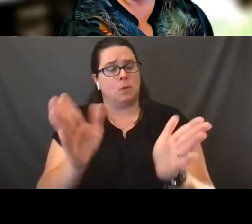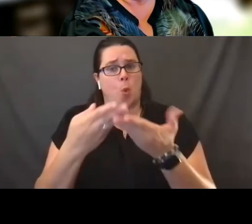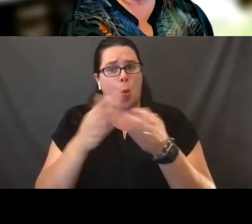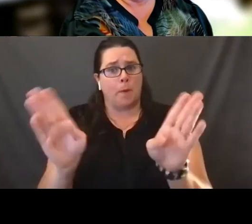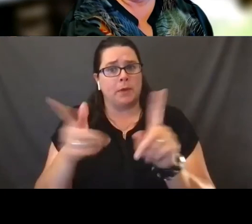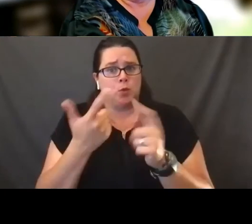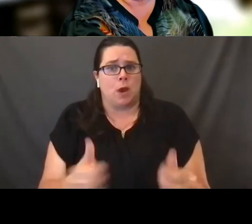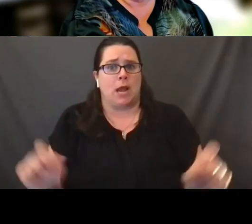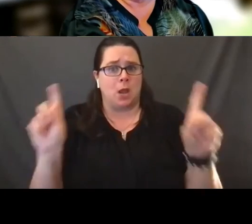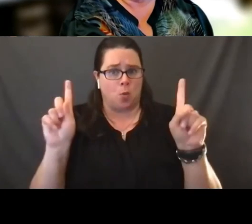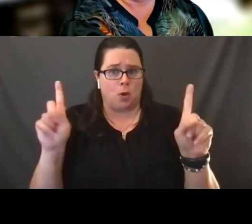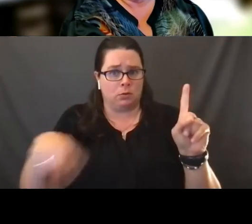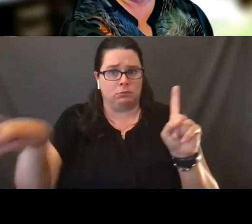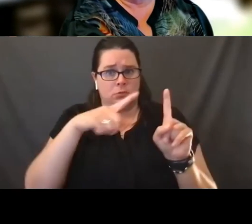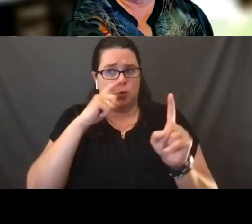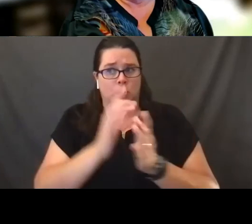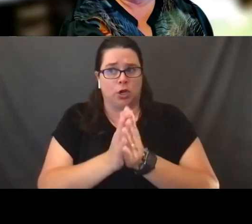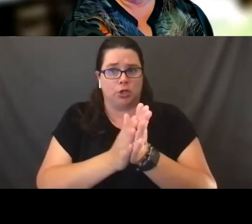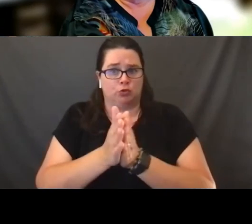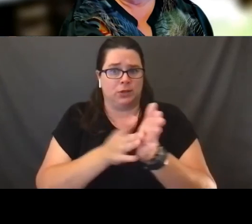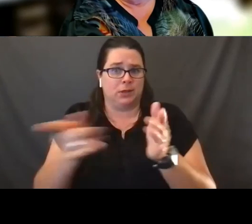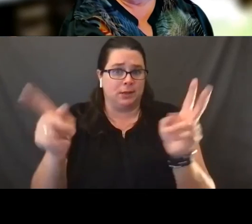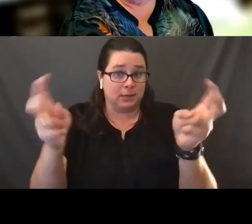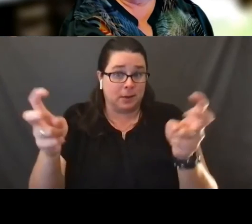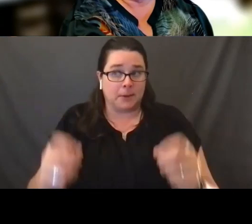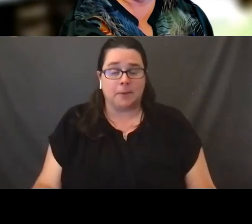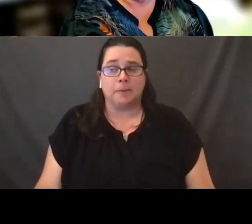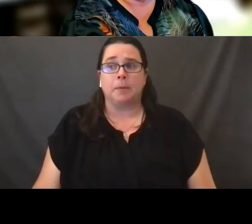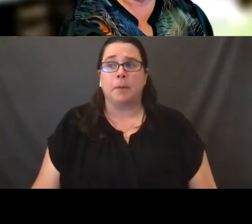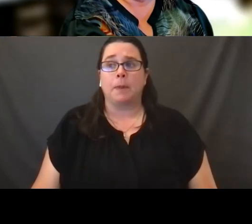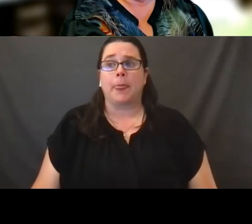that has an interest in that topic. Next, please.